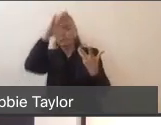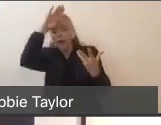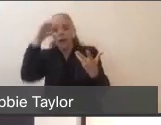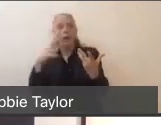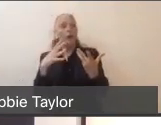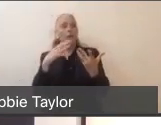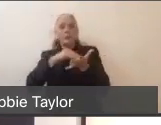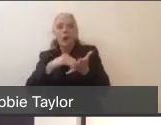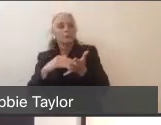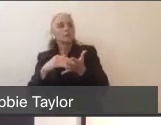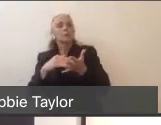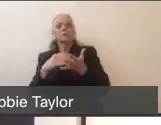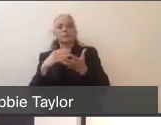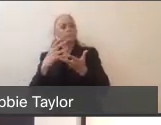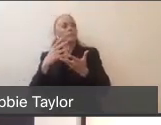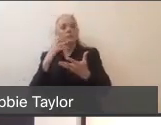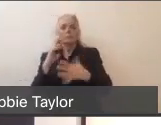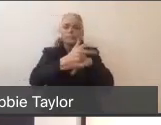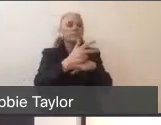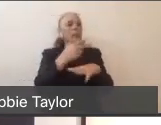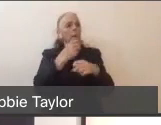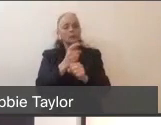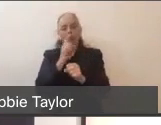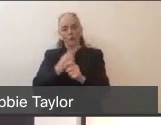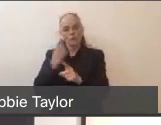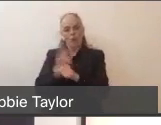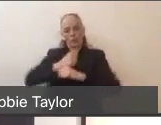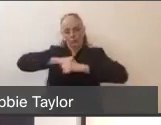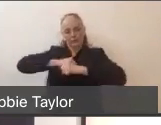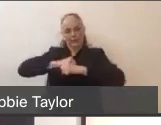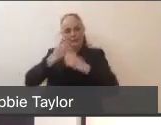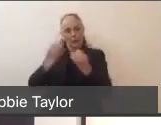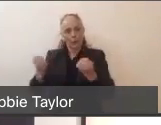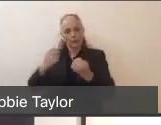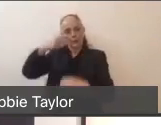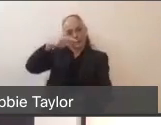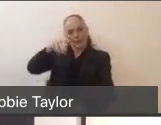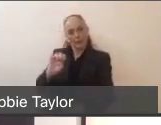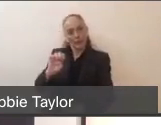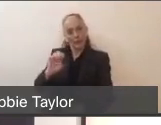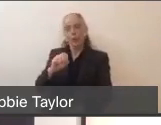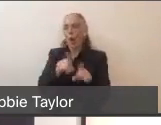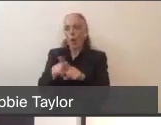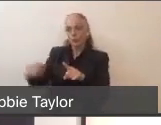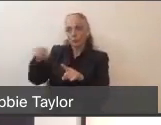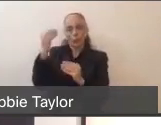so they could put on their proper PPE. And we told them not to do certain procedures, such as albuterol nebulizer,